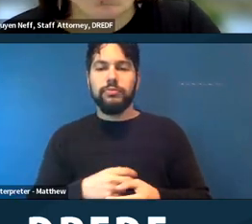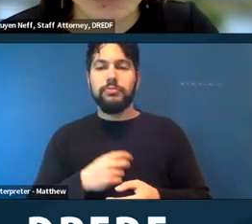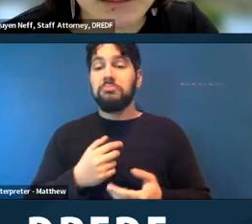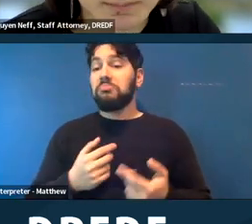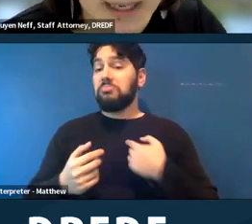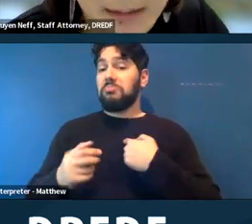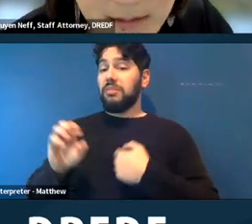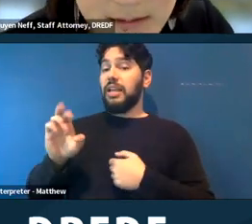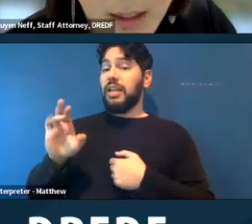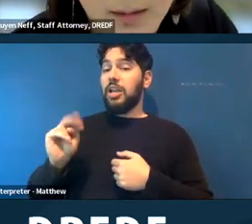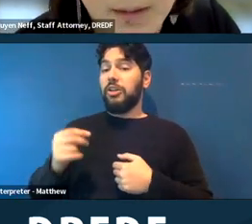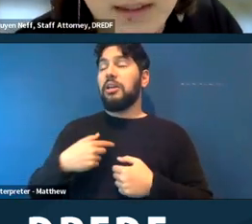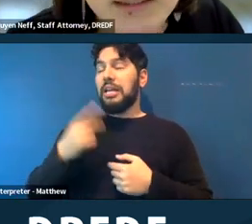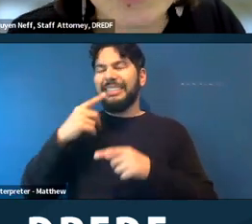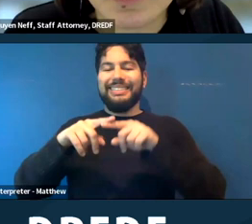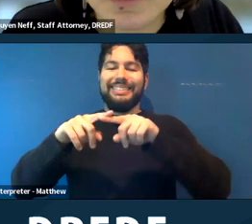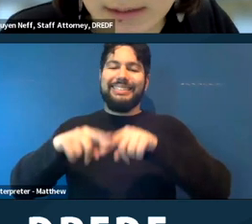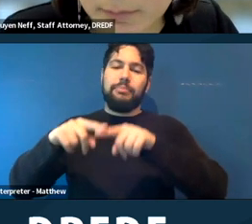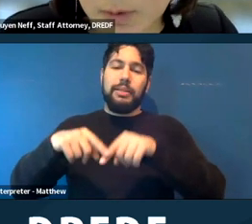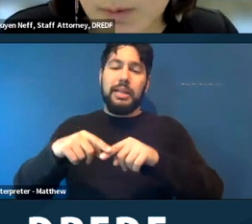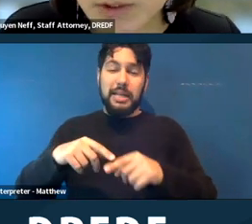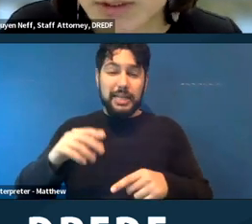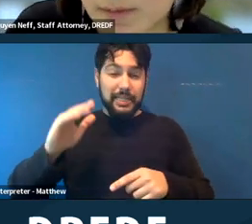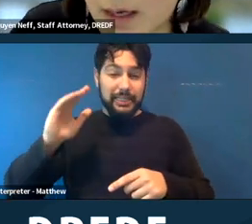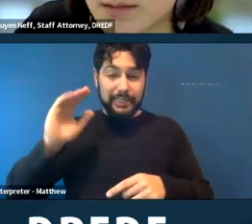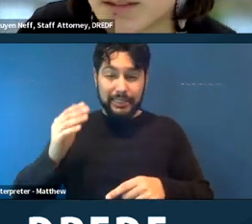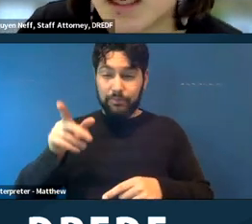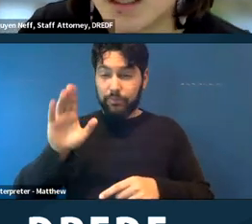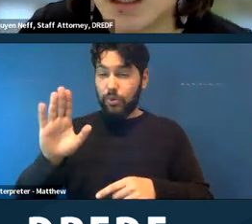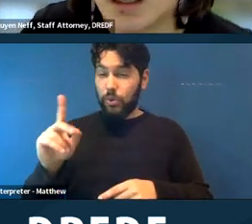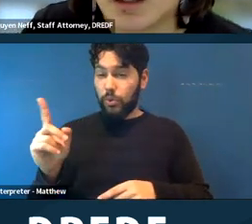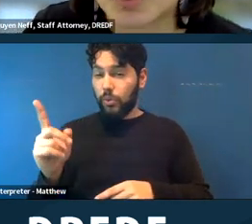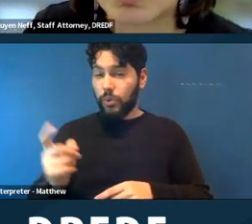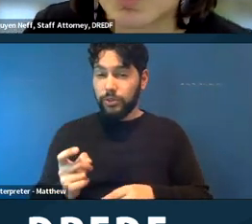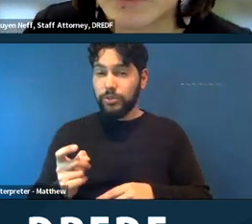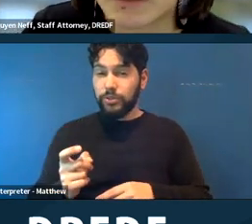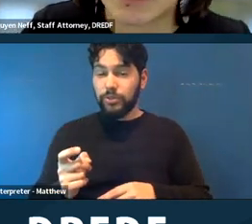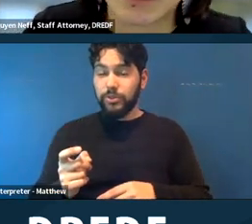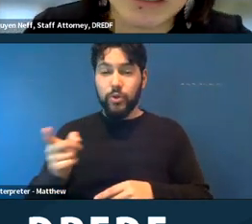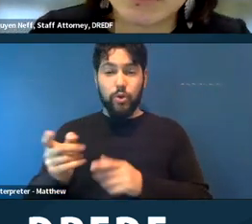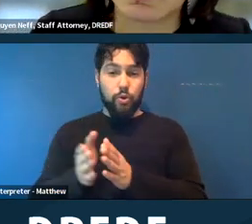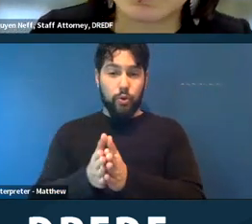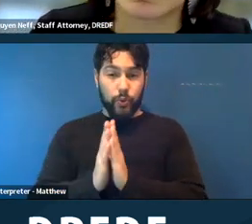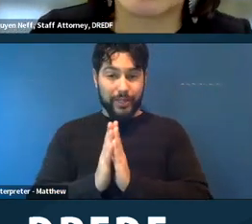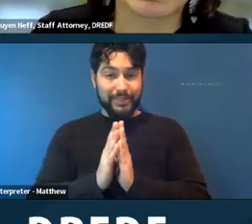might depend. It sounds like, from the question, that you're requesting cancelling a suite for